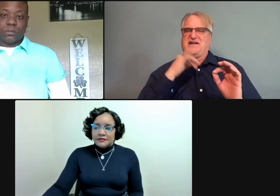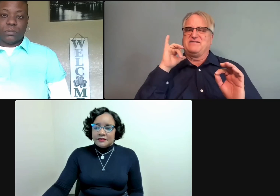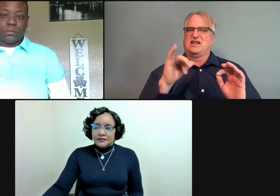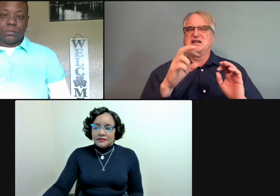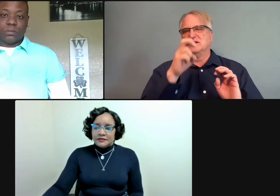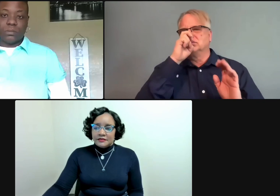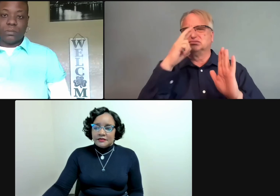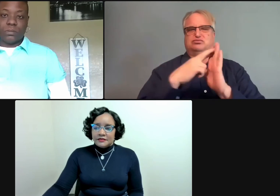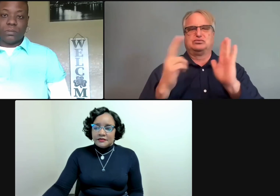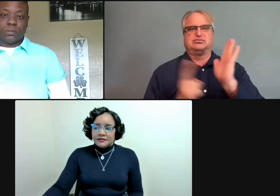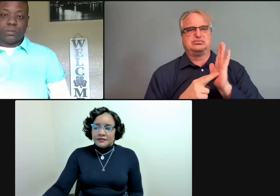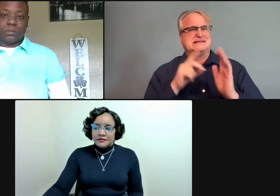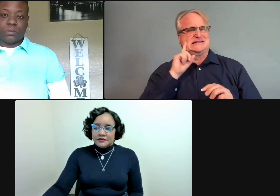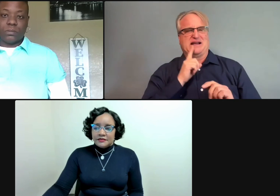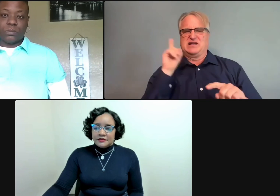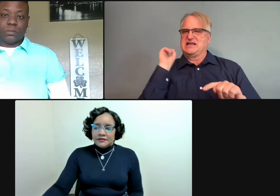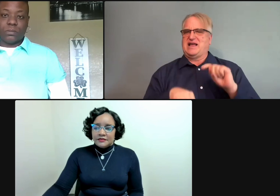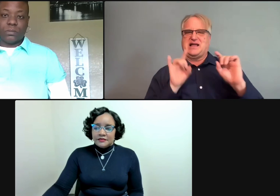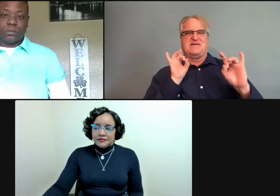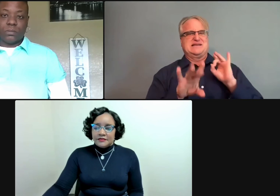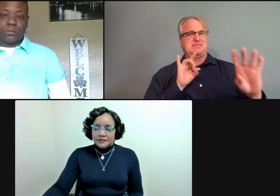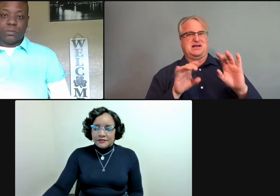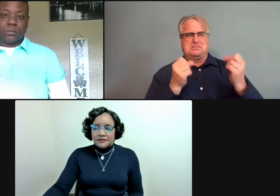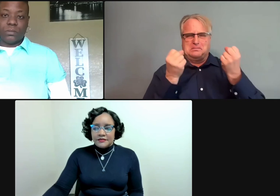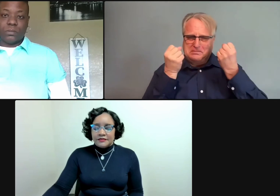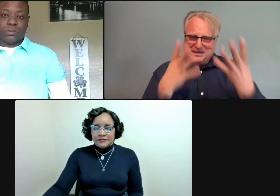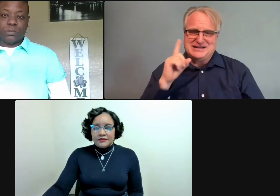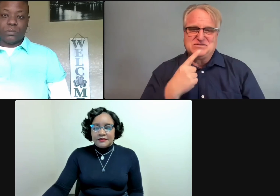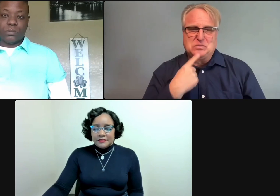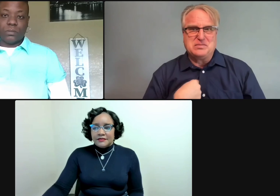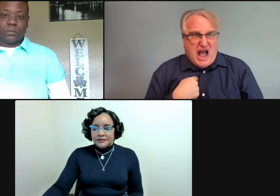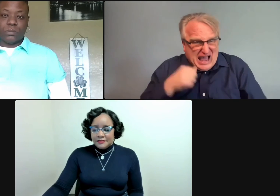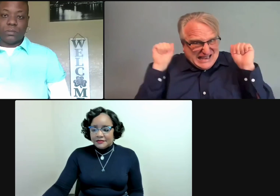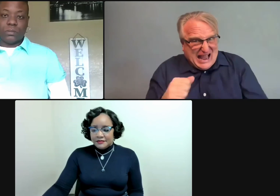Often interpreters feel like they're so rule governed that they can't actually